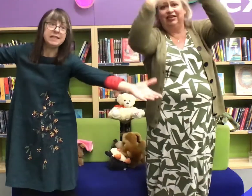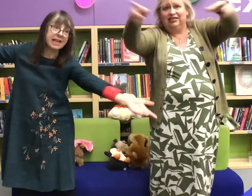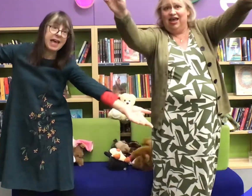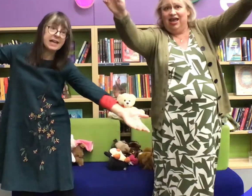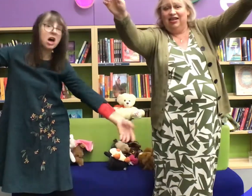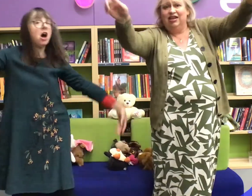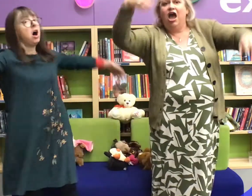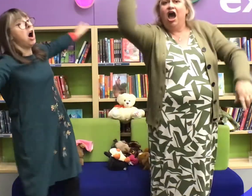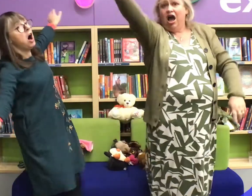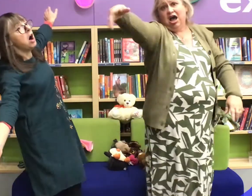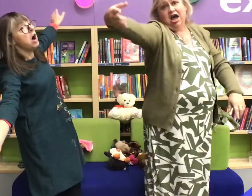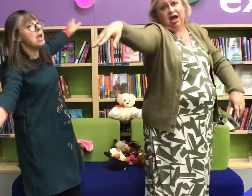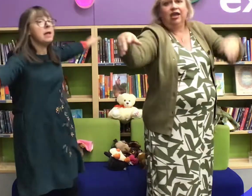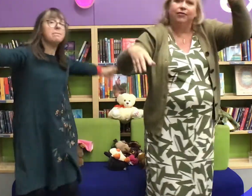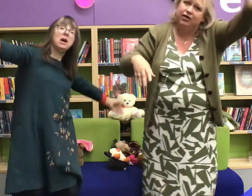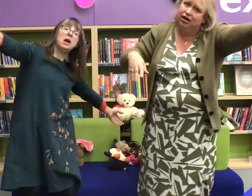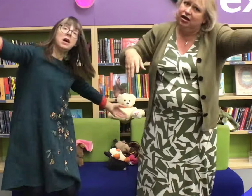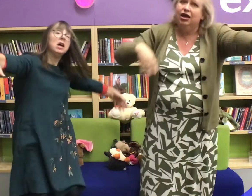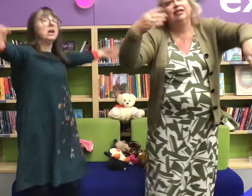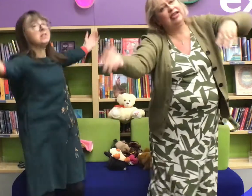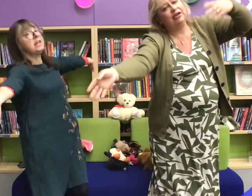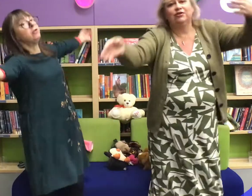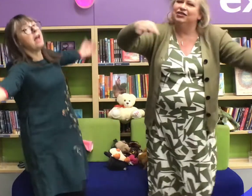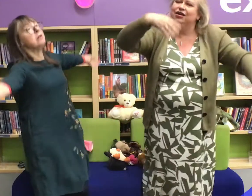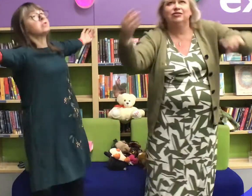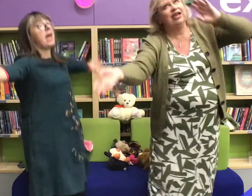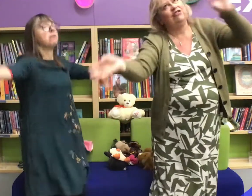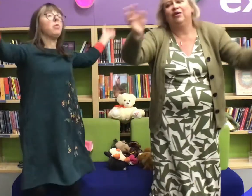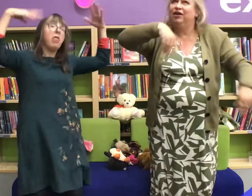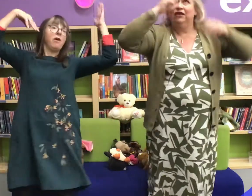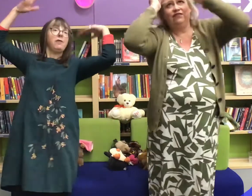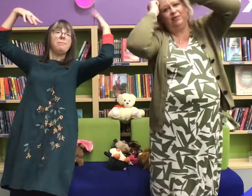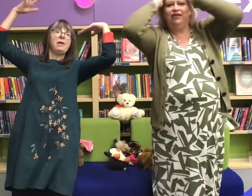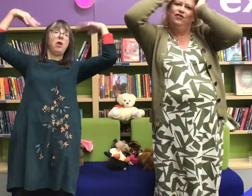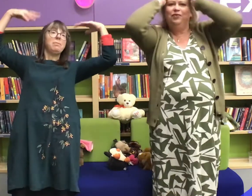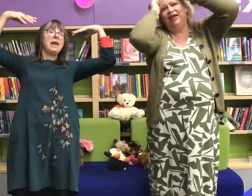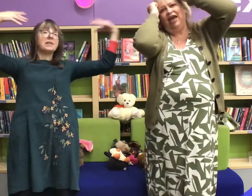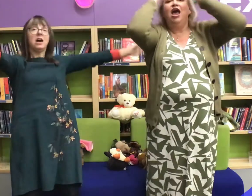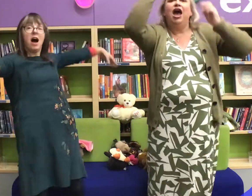said: I'm a dingle dangle scarecrow with a flippy floppy hat,